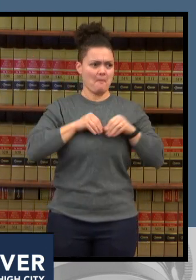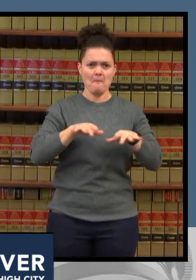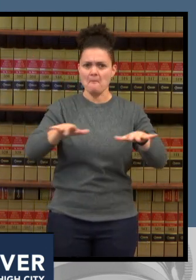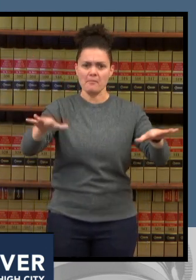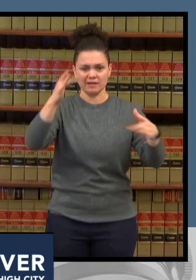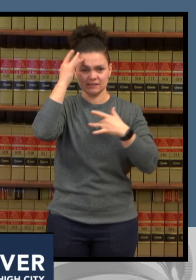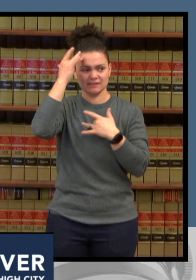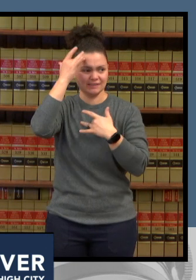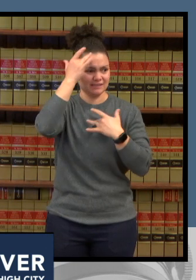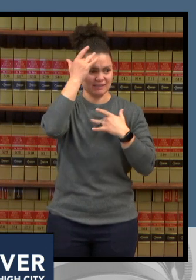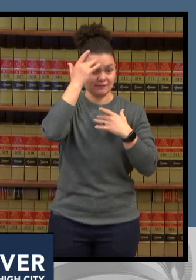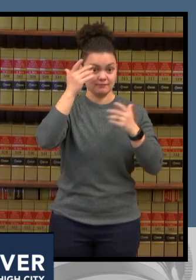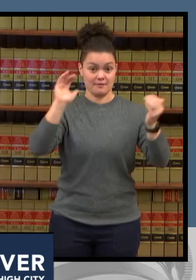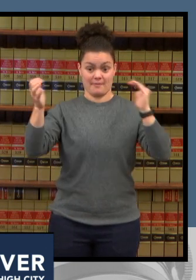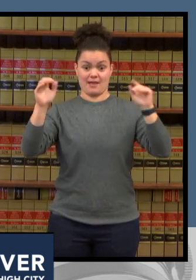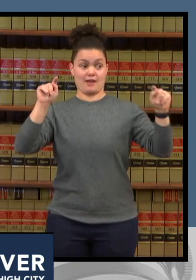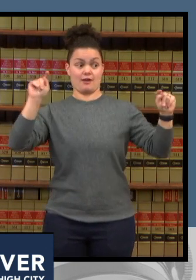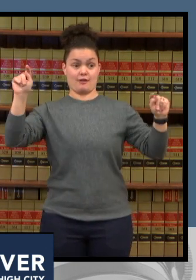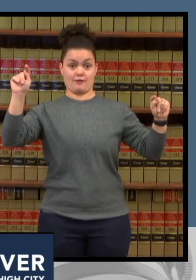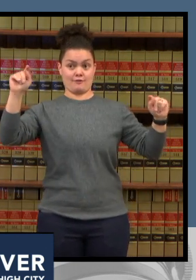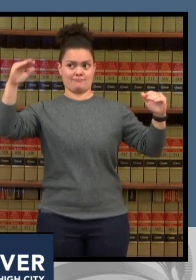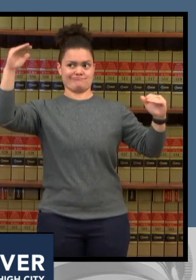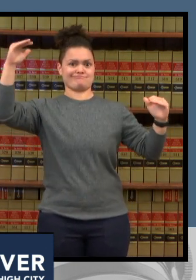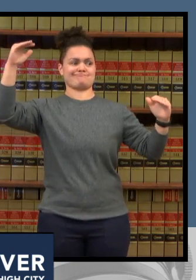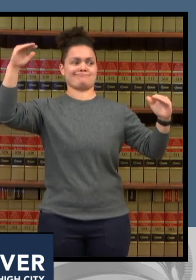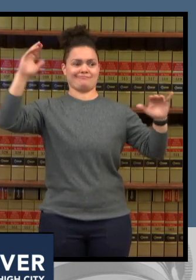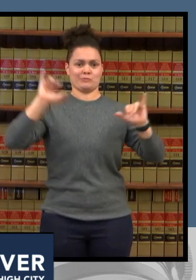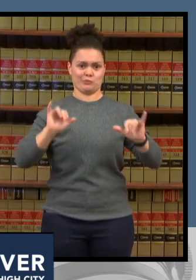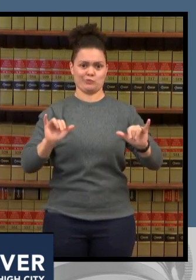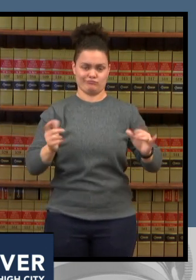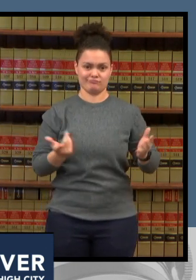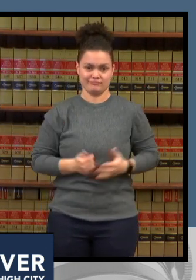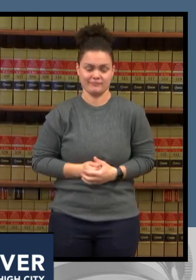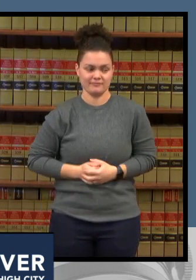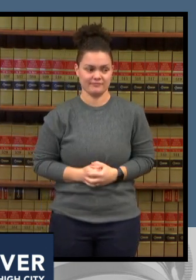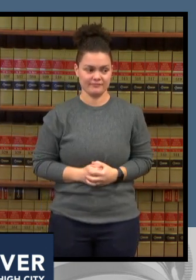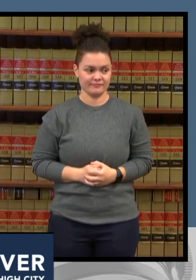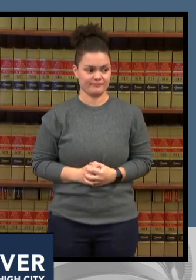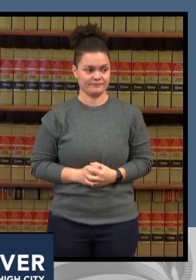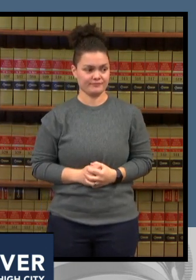uh that i suspect we'll hear today is how many of those cases are really that severe